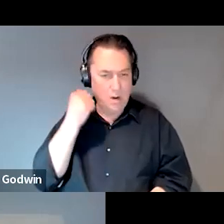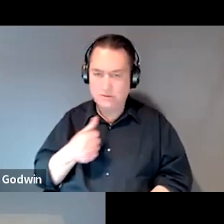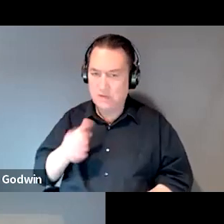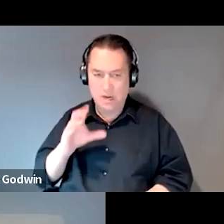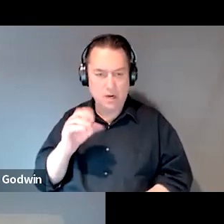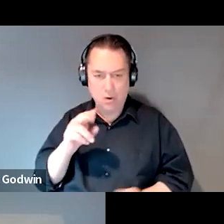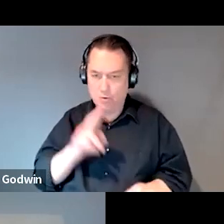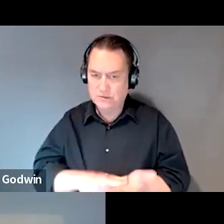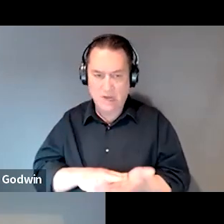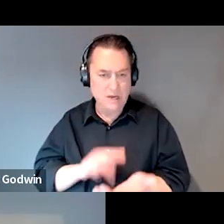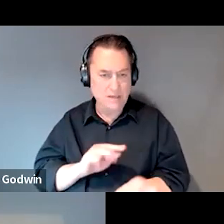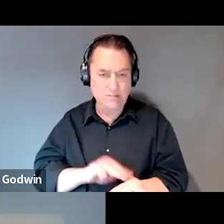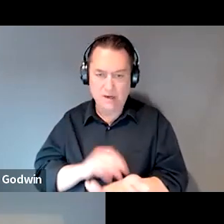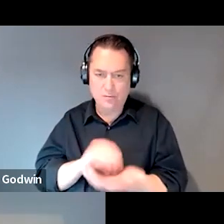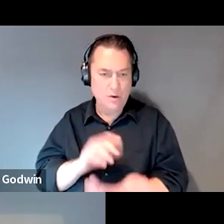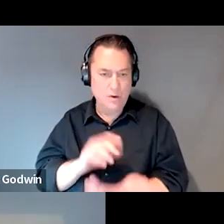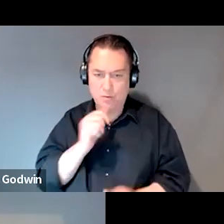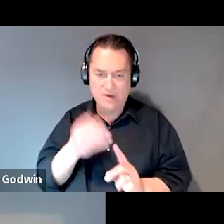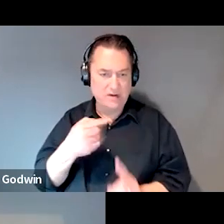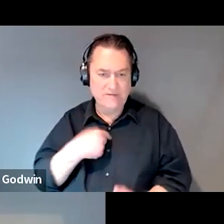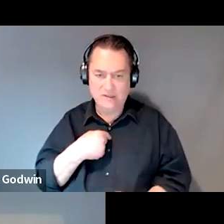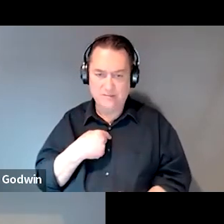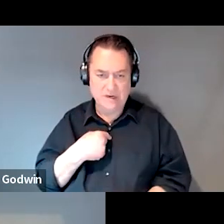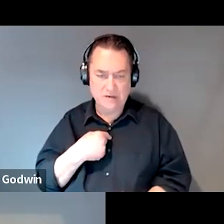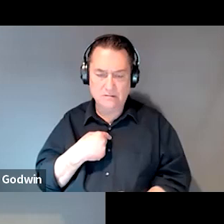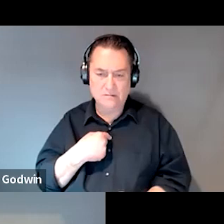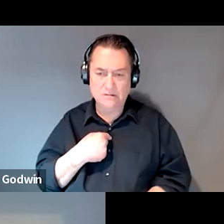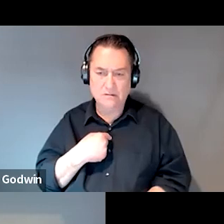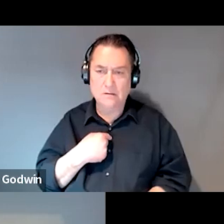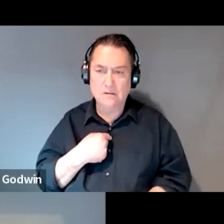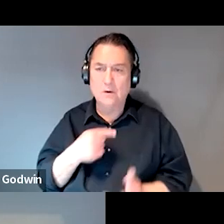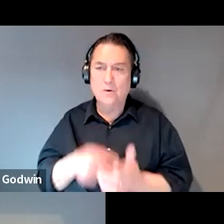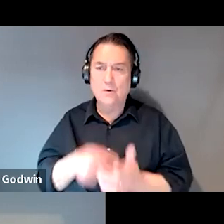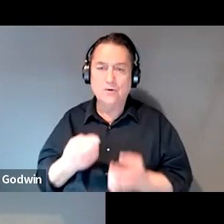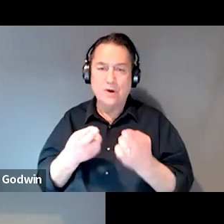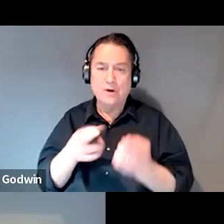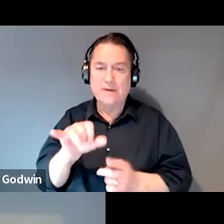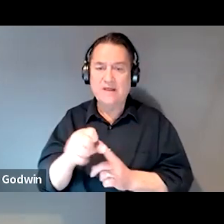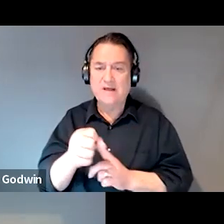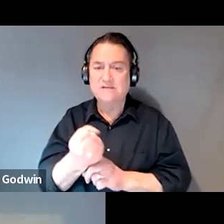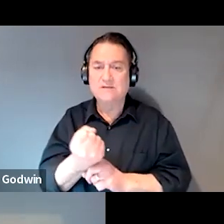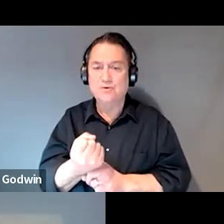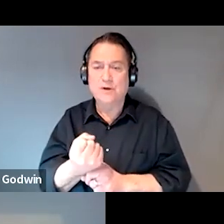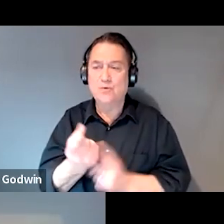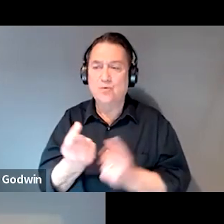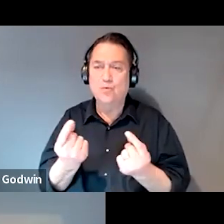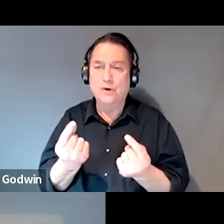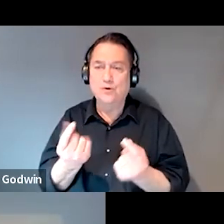You know, you haven't convinced me all of these wonderful things you've said." So what would you recommend in this case? Like what do you do if someone says no,